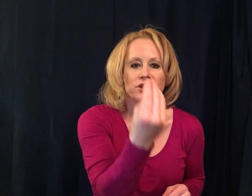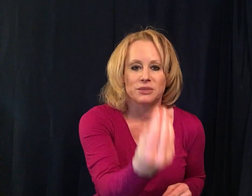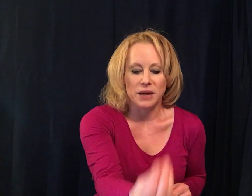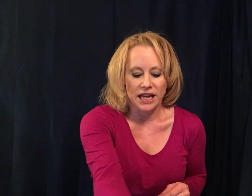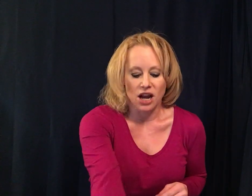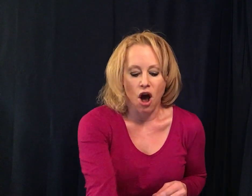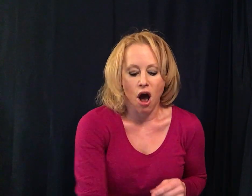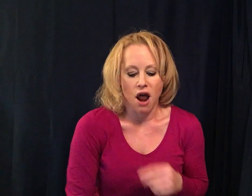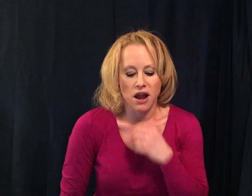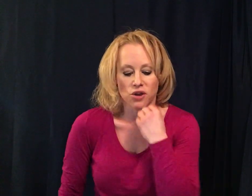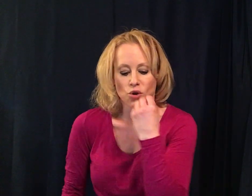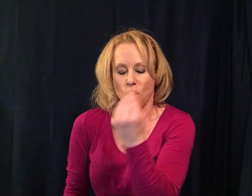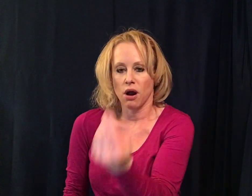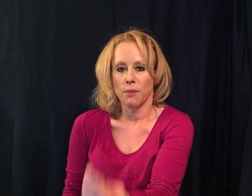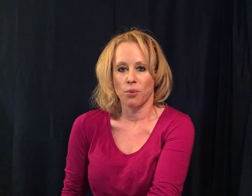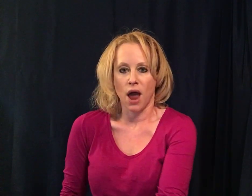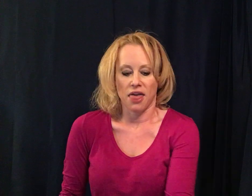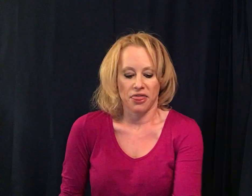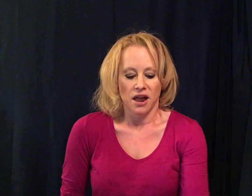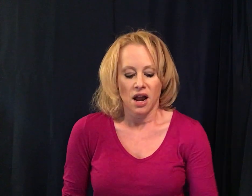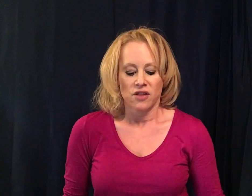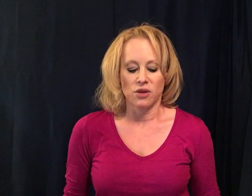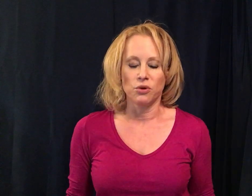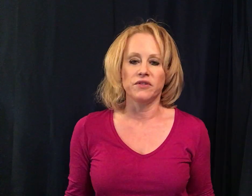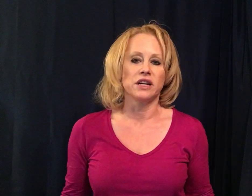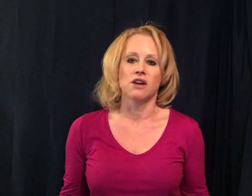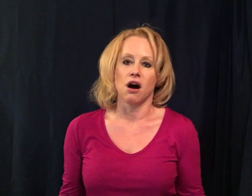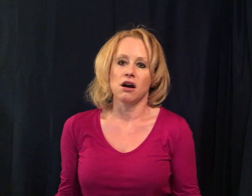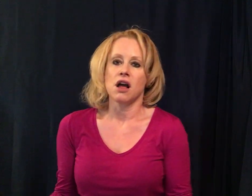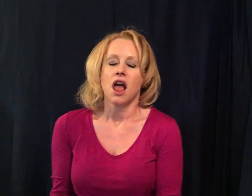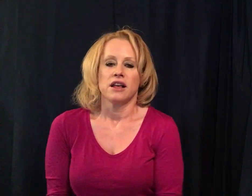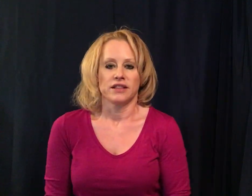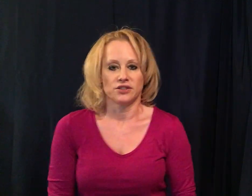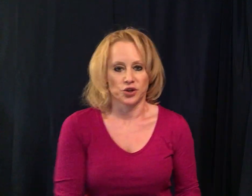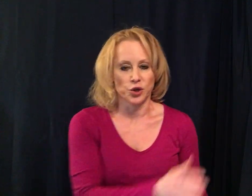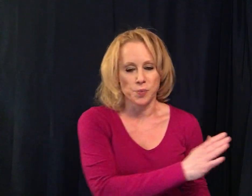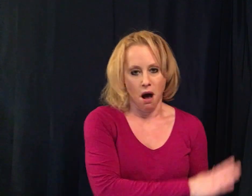you're speaking on your breath then moving along this goop Oh